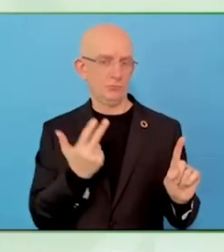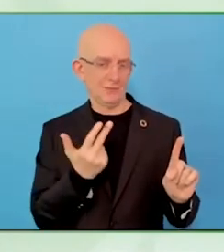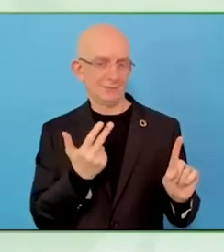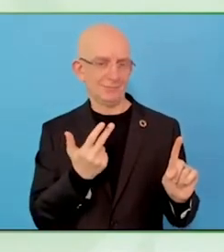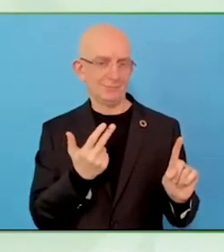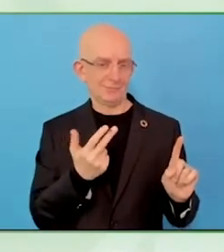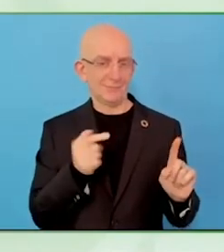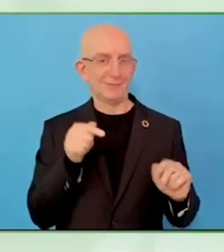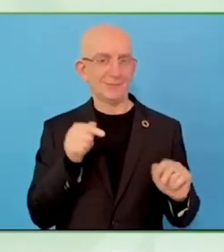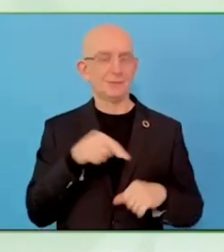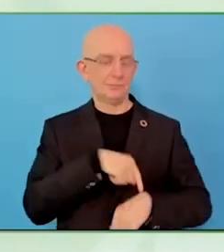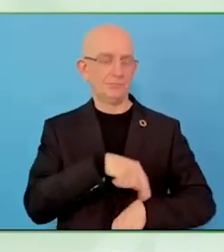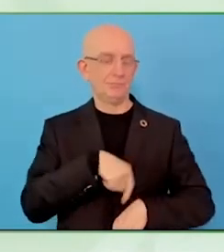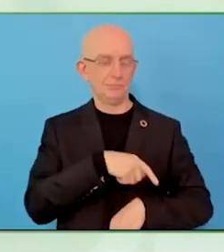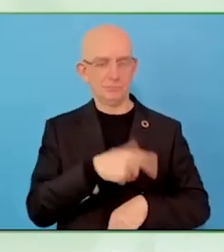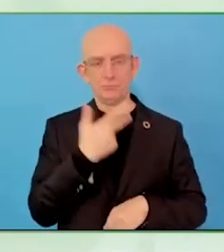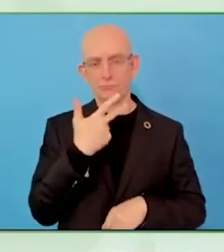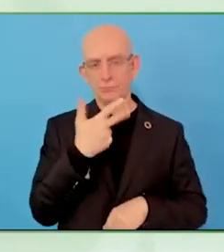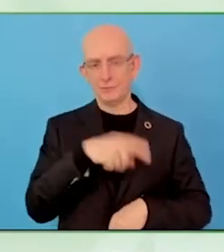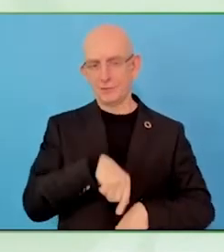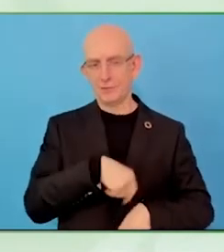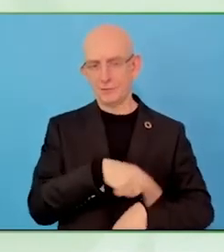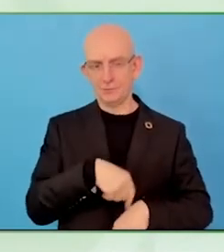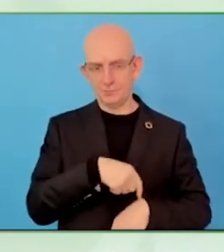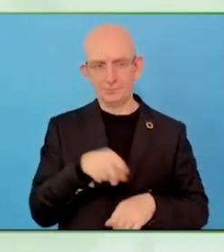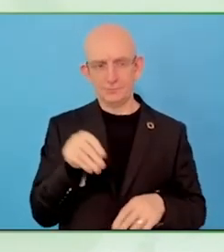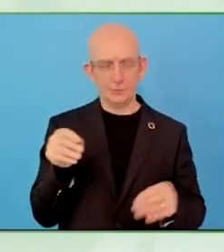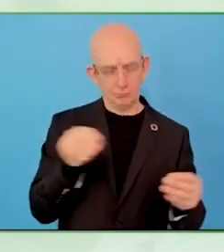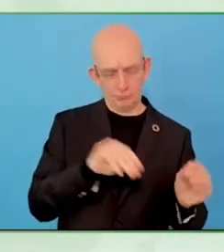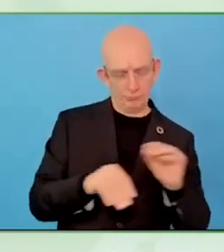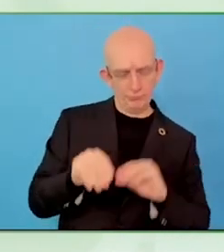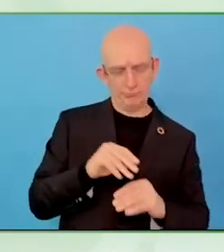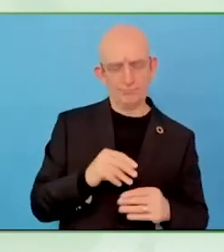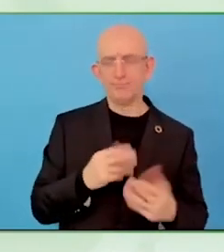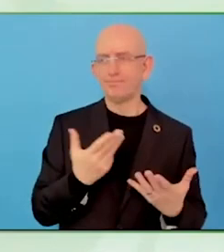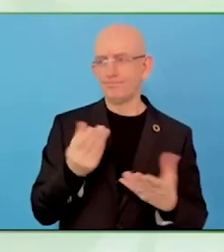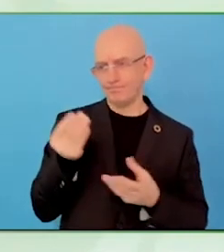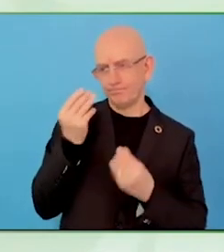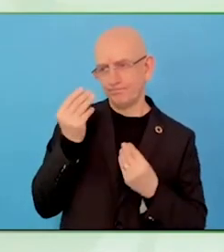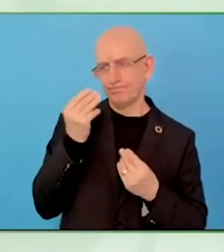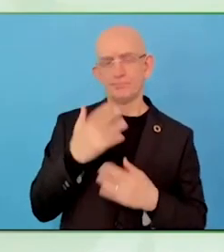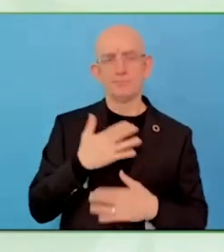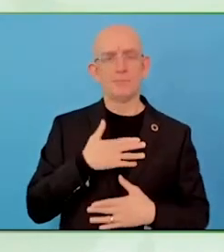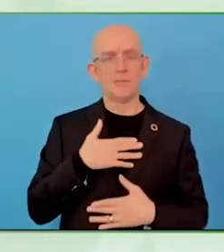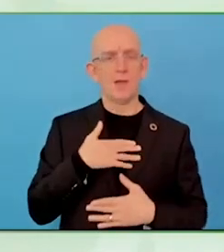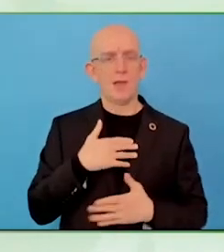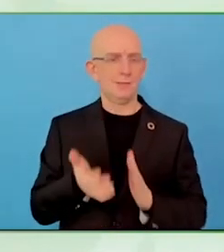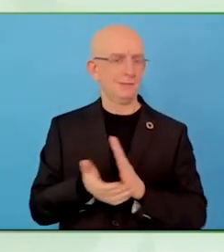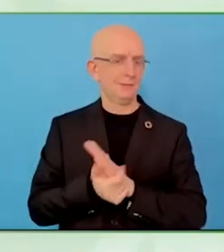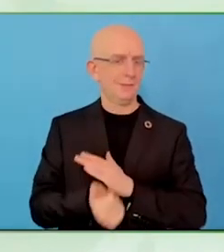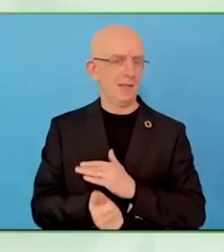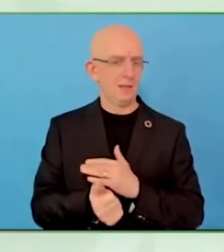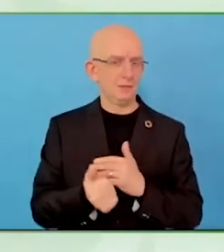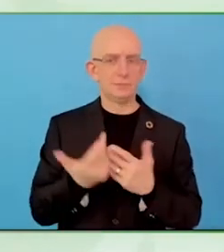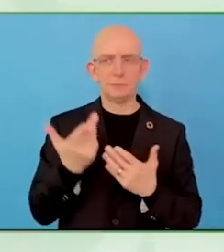And this is mainly for them to develop their artistic skills as well as life skills.